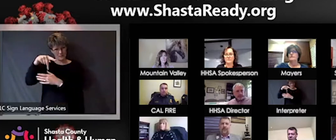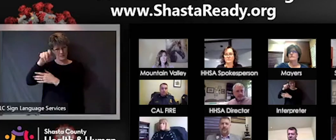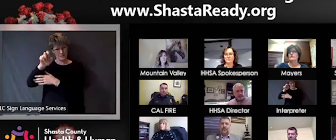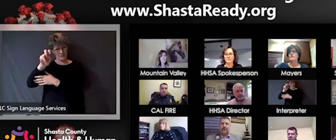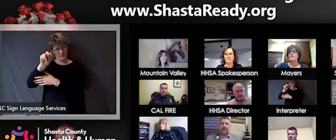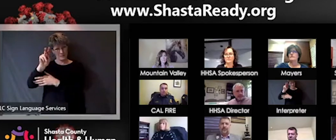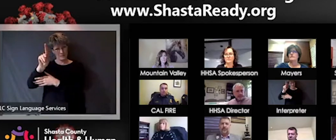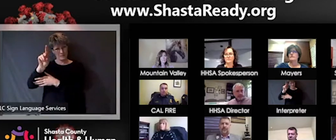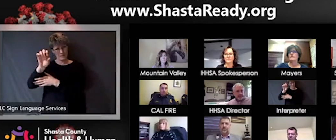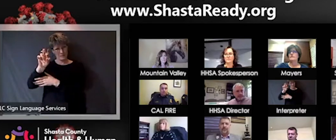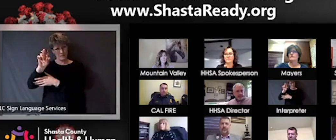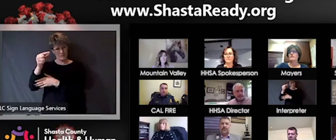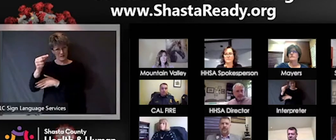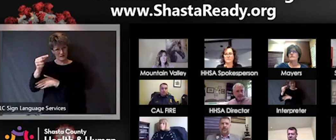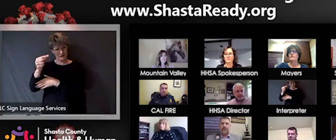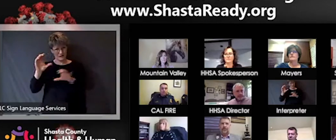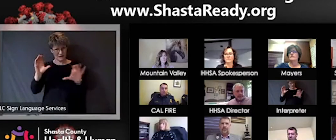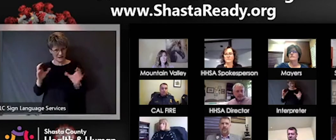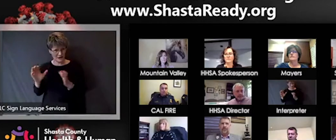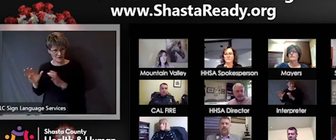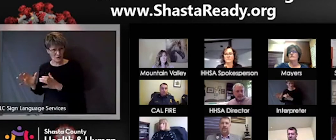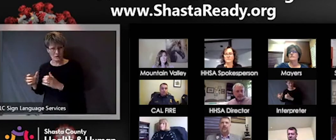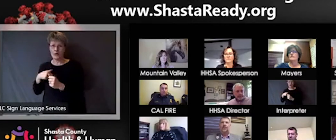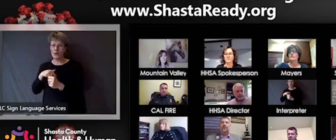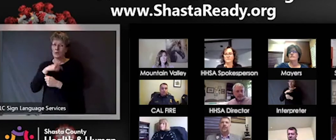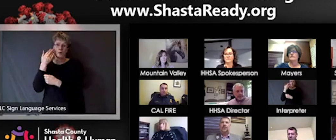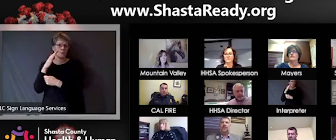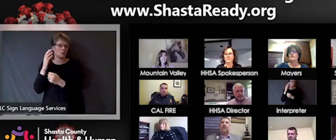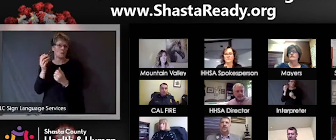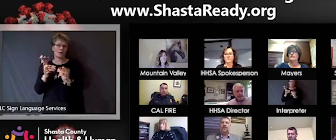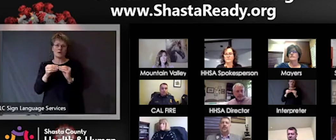be able to count it and tell it comes through and is reported through the Public Health